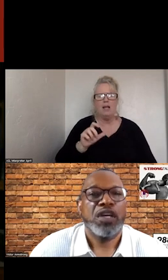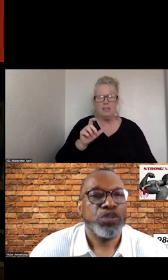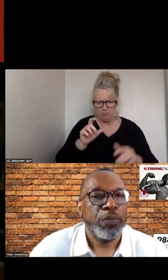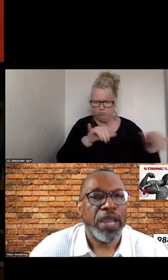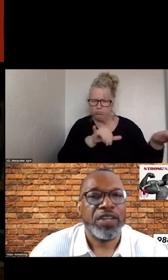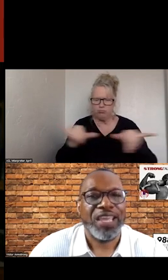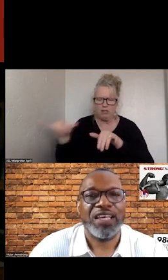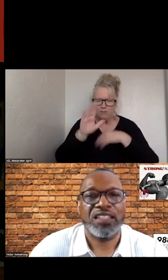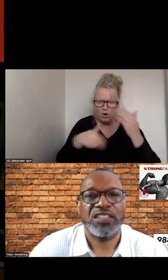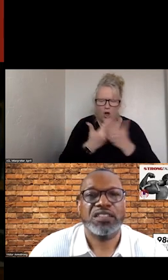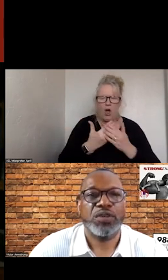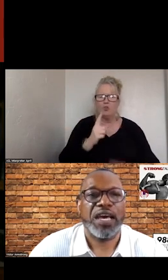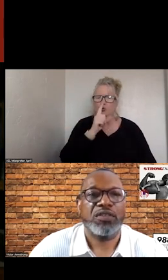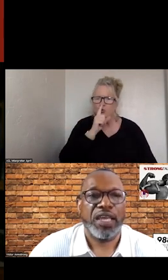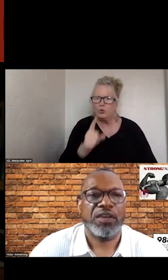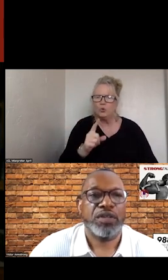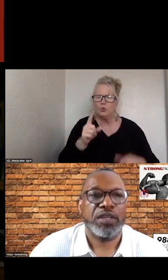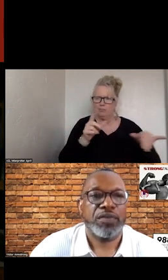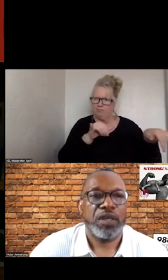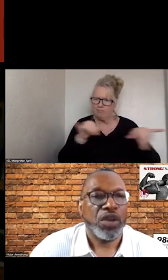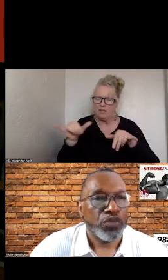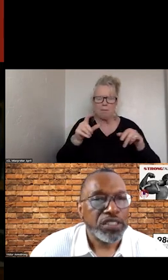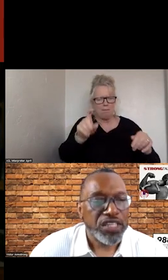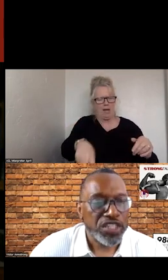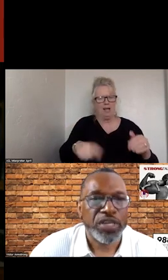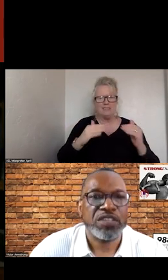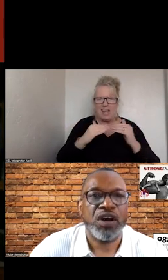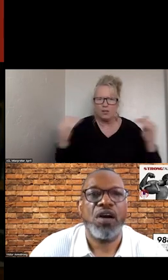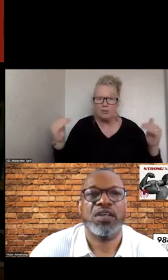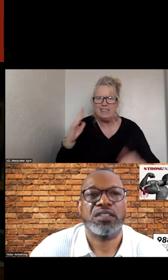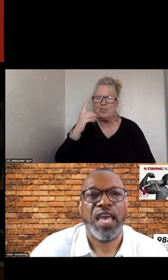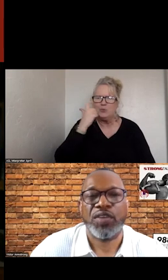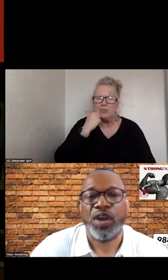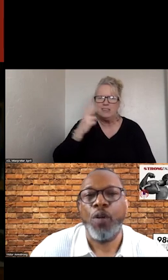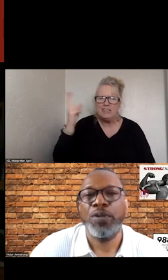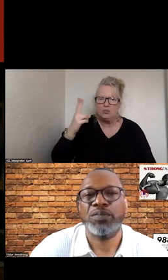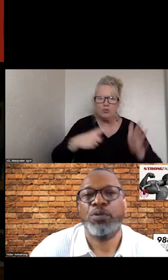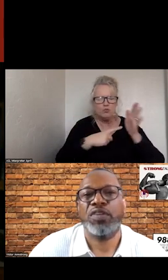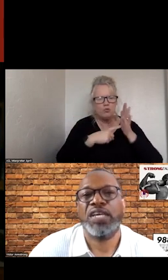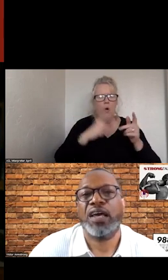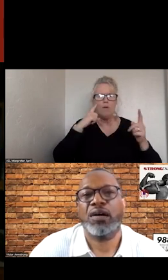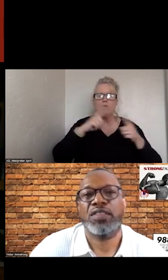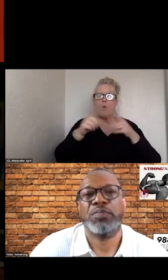TRUE PARODY CANNOT EXIST WITHOUT EQUITY. WE HAVE SEEN THAT OPEN DIALOGUE